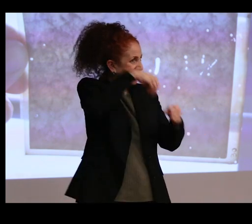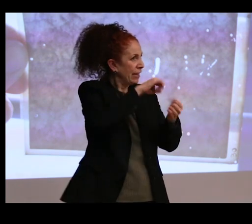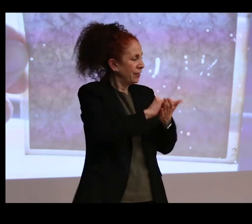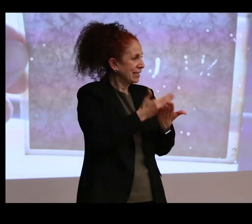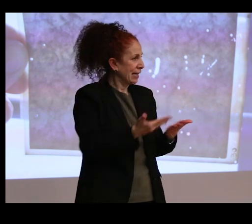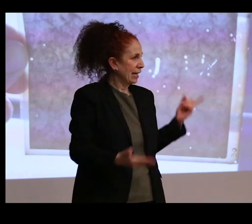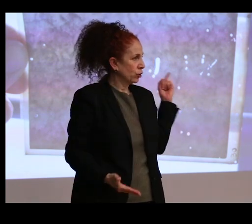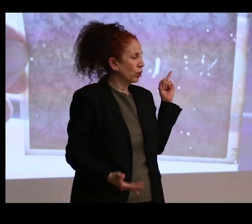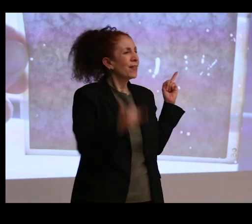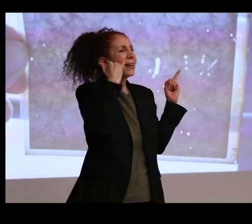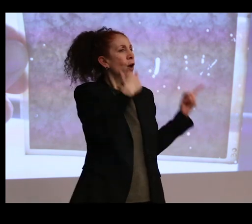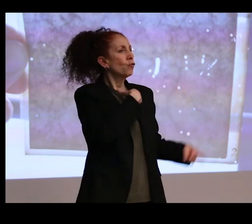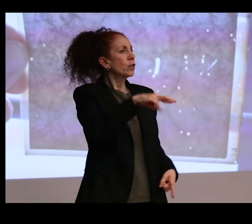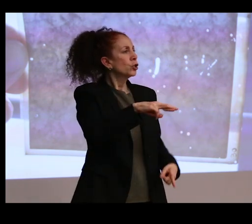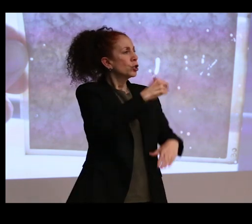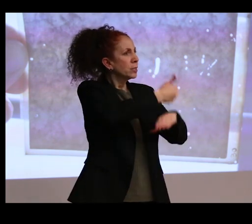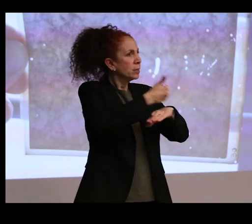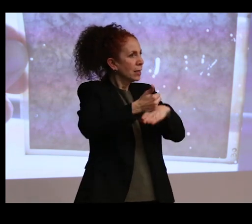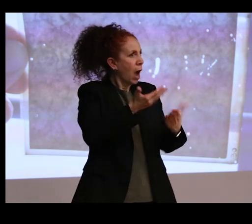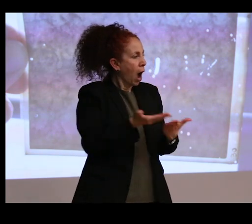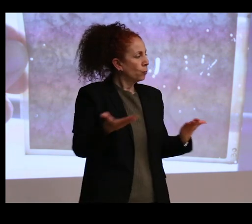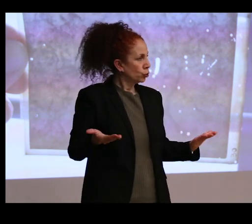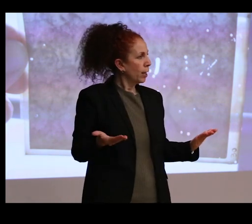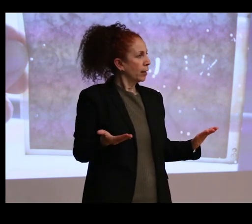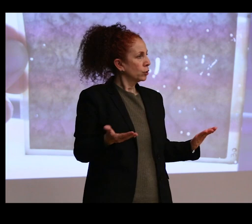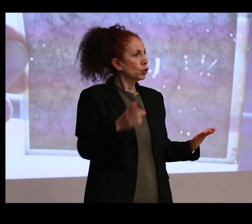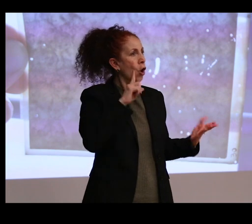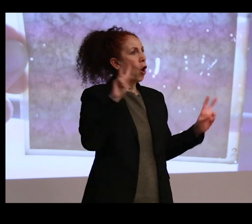of religious objects being living things in particular